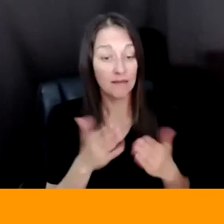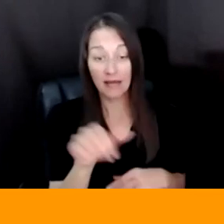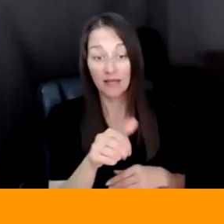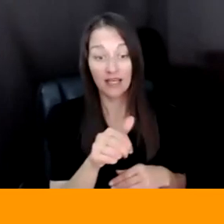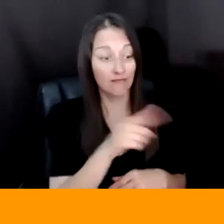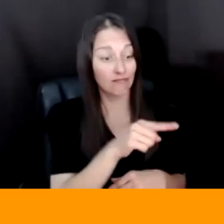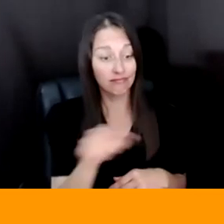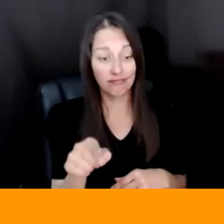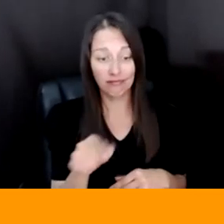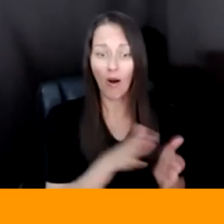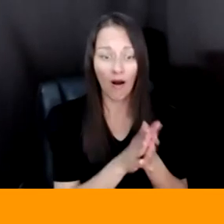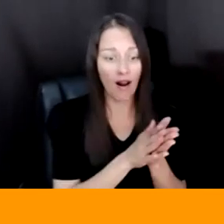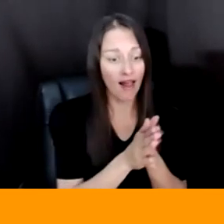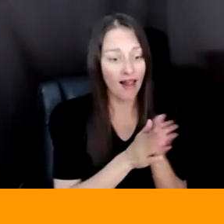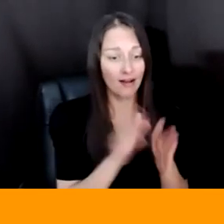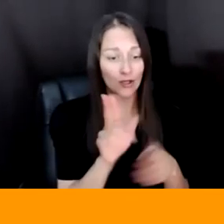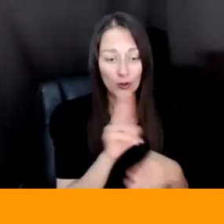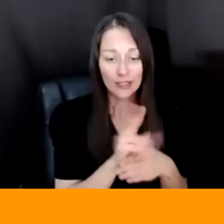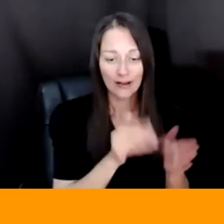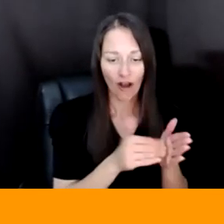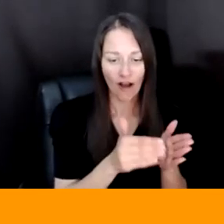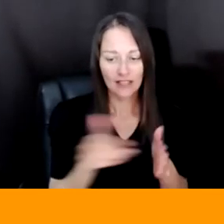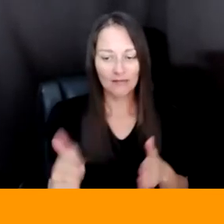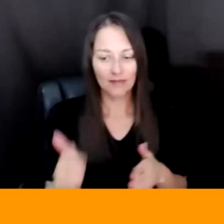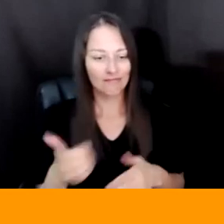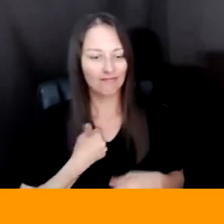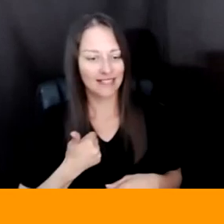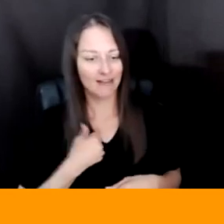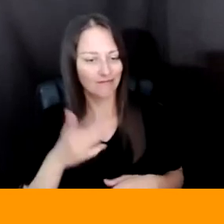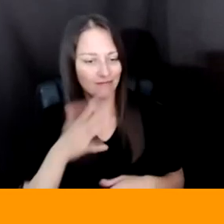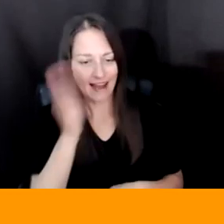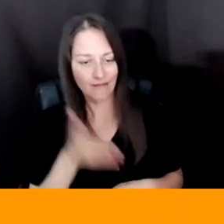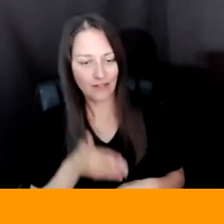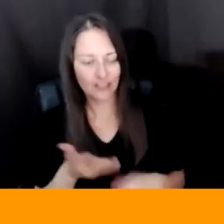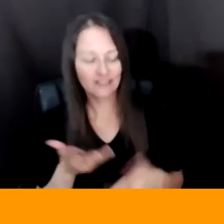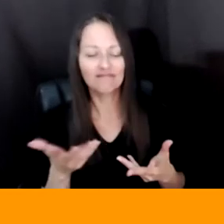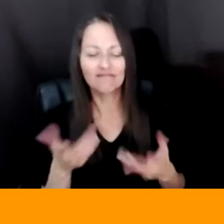RIGHT? AND SO I TRY TO MAKE THINGS AS AVAILABLE AS POSSIBLE AND THE INTERNET